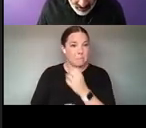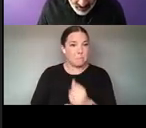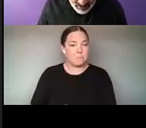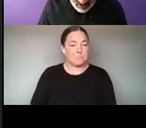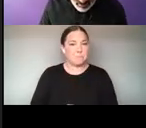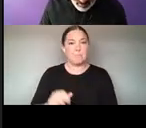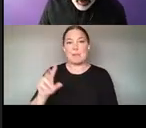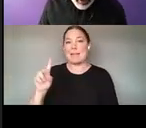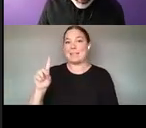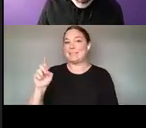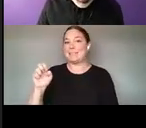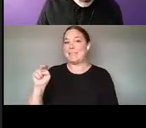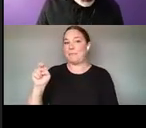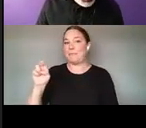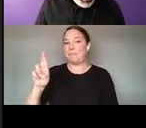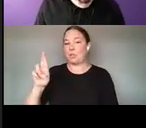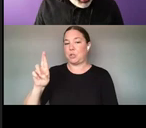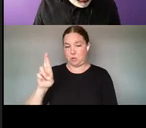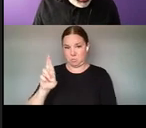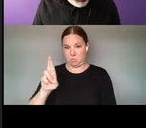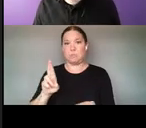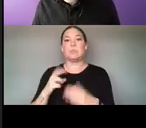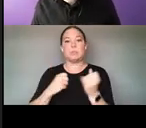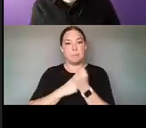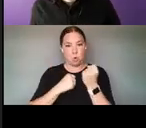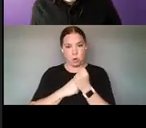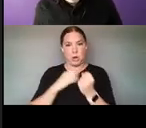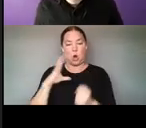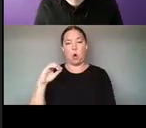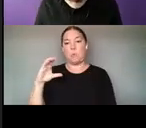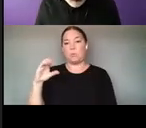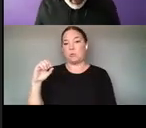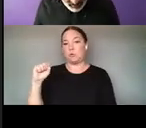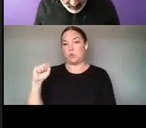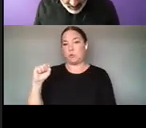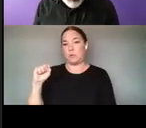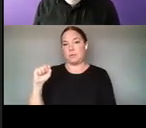IS SUPPORTING OPEN SOURCE ARTS. AND THANK YOU VERY MUCH. I JUST WANTED TO THANK YOU SO MUCH FOR